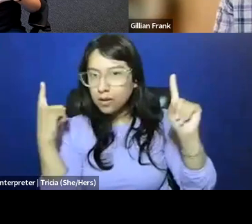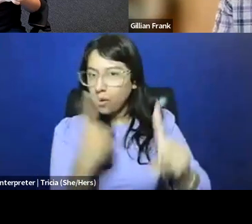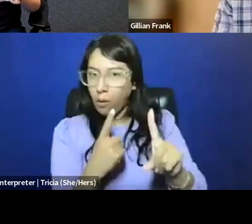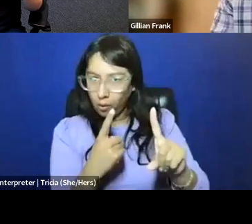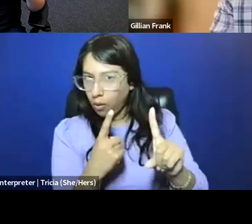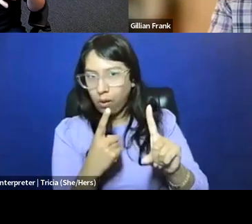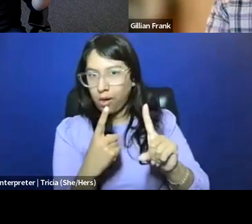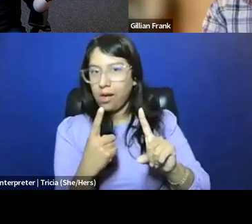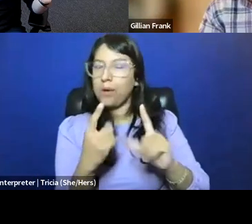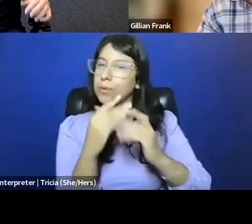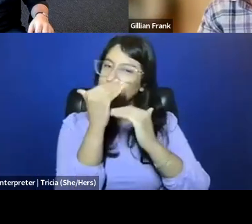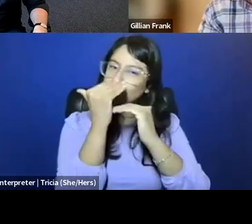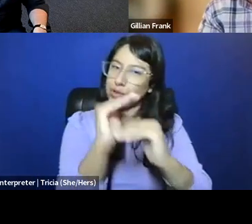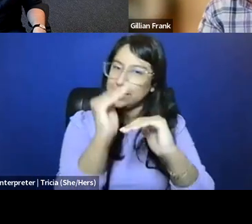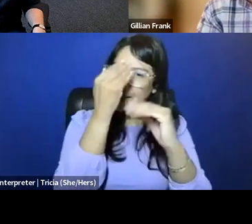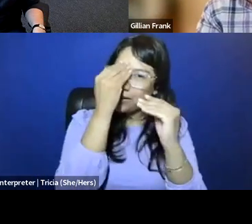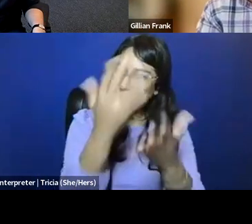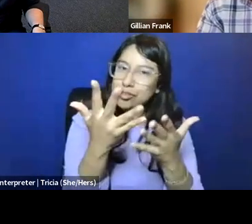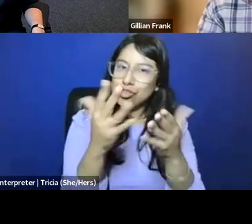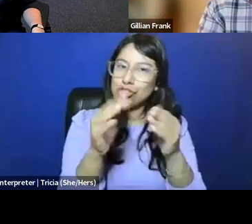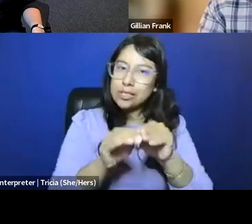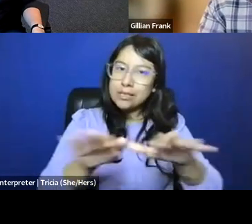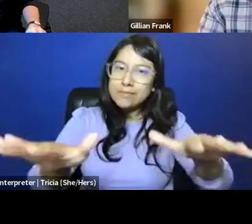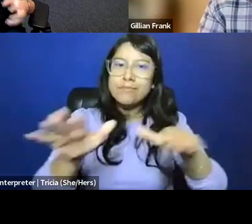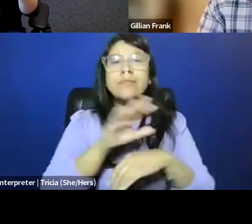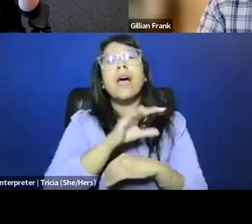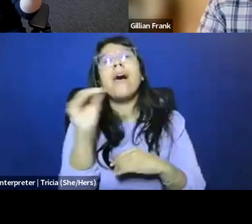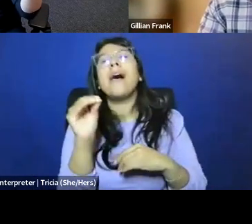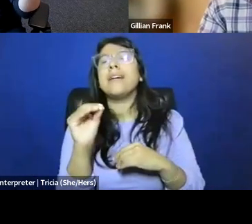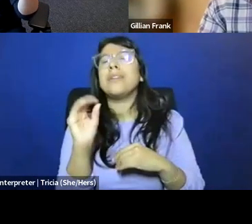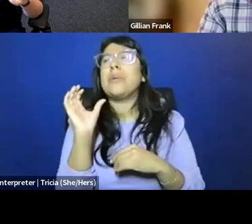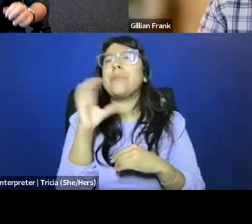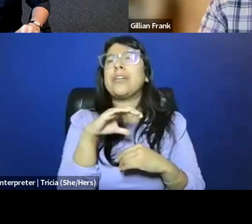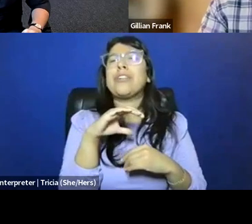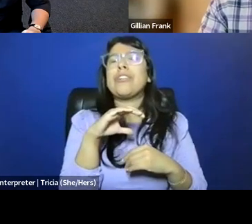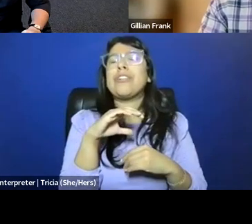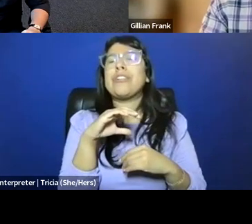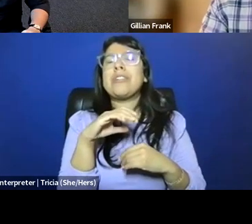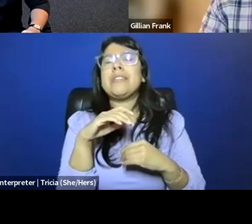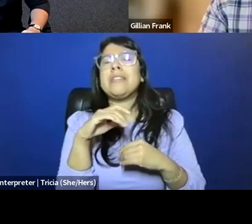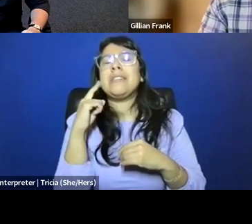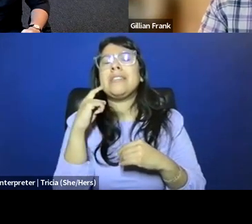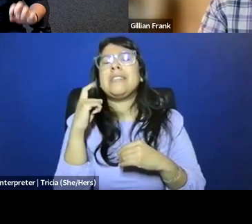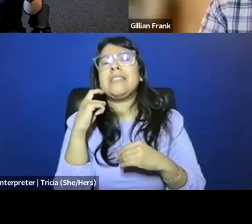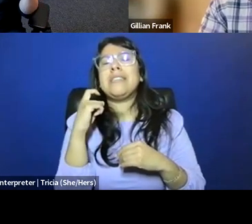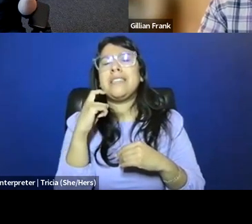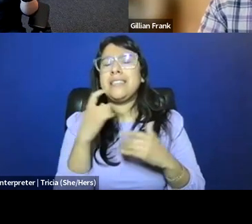was to kind of restrict information, you know, and this sort of weird relationship to kind of